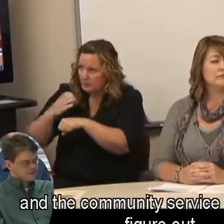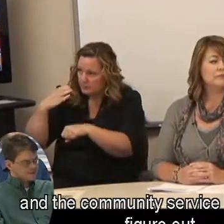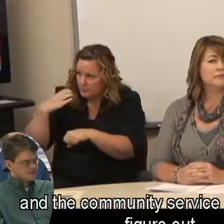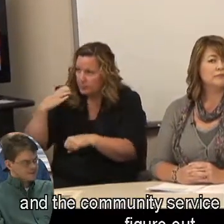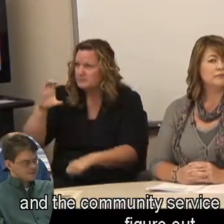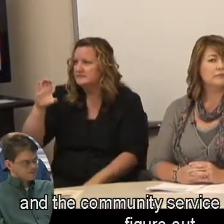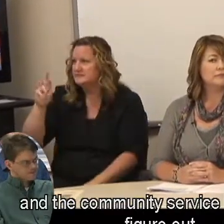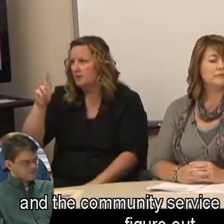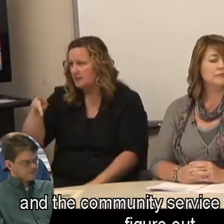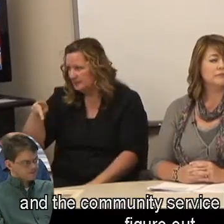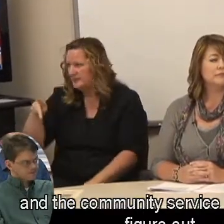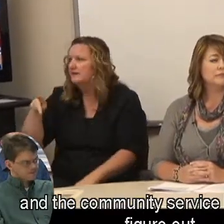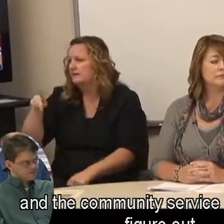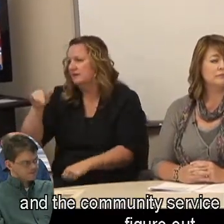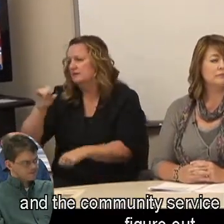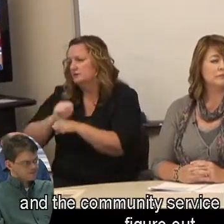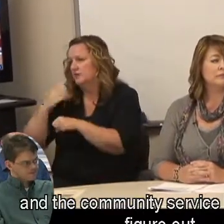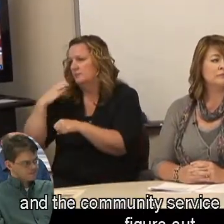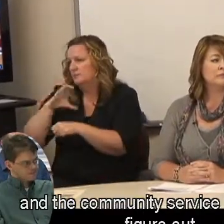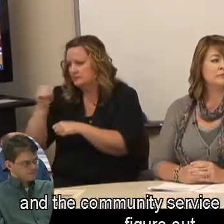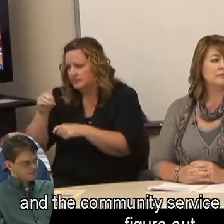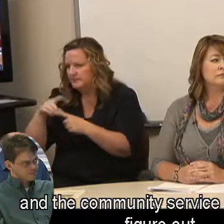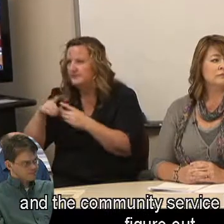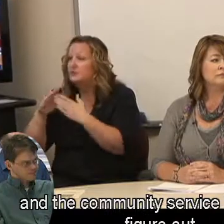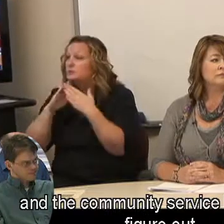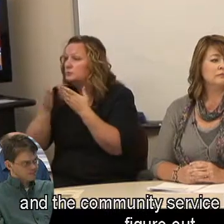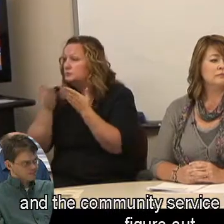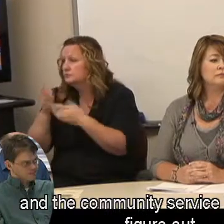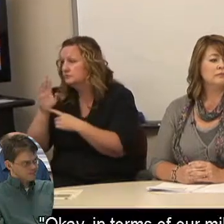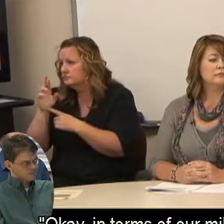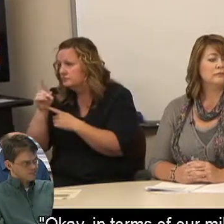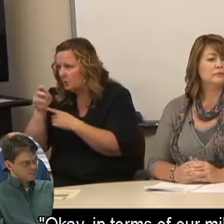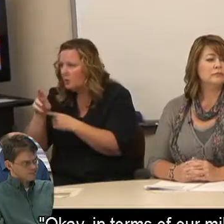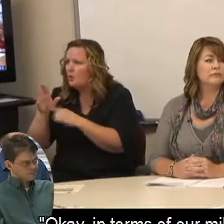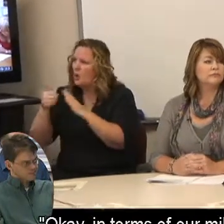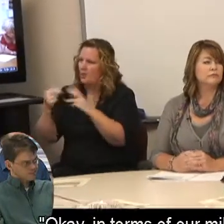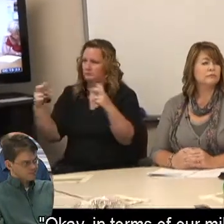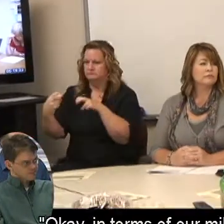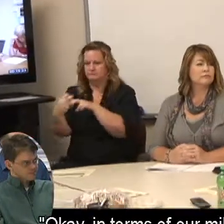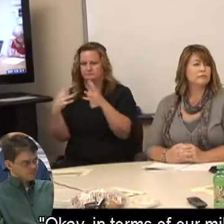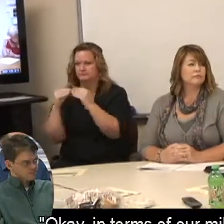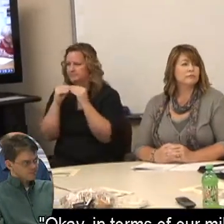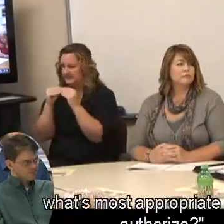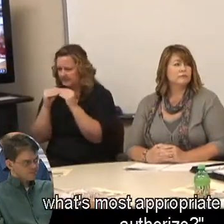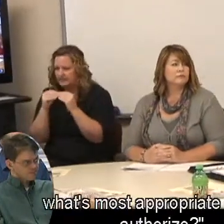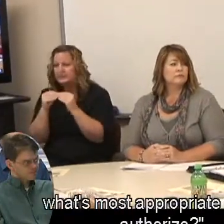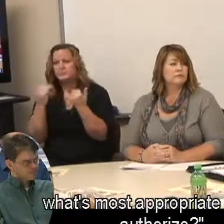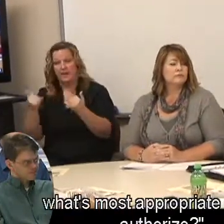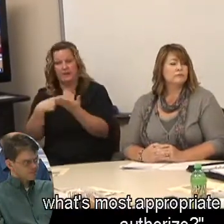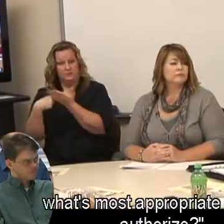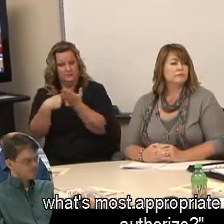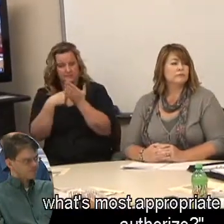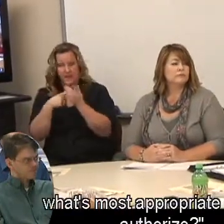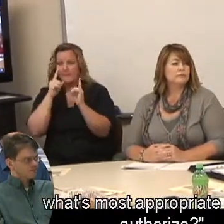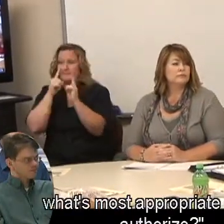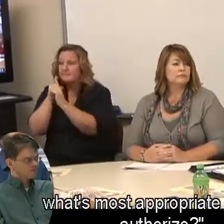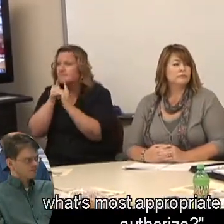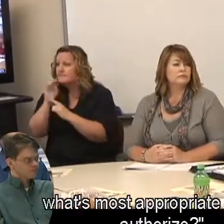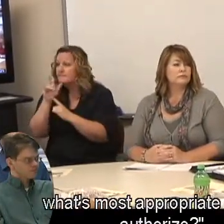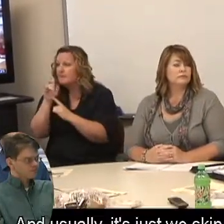and the community service broker, and figure out, "Okay, in terms of our milestones, what's most appropriate for us to authorize?"